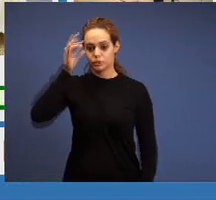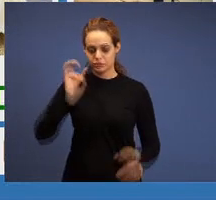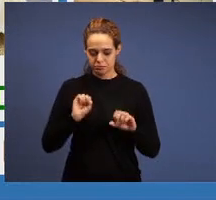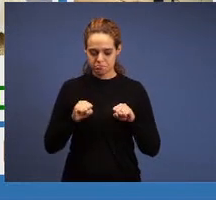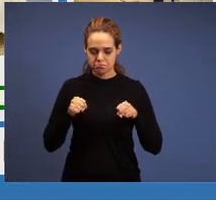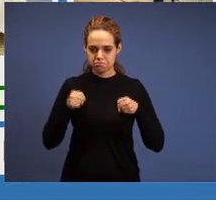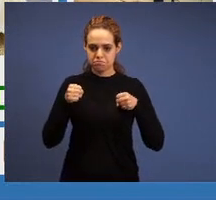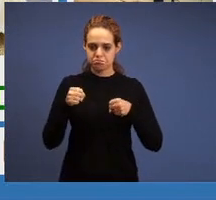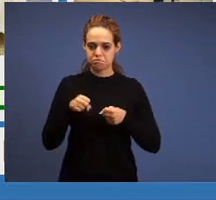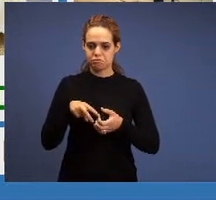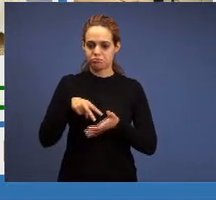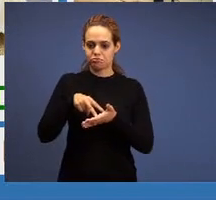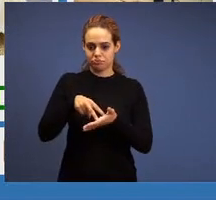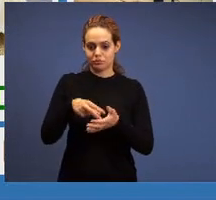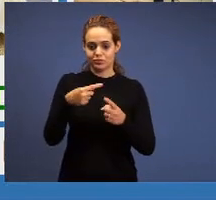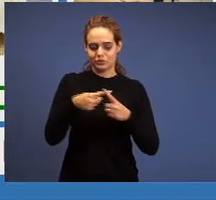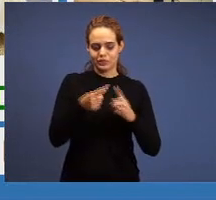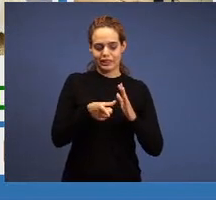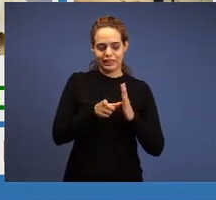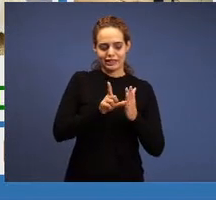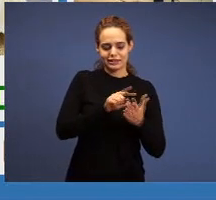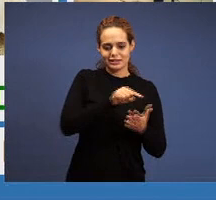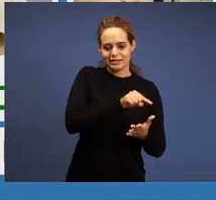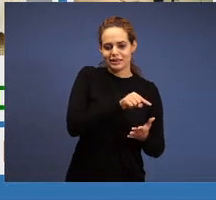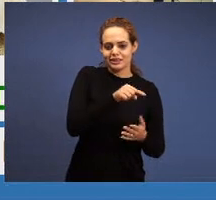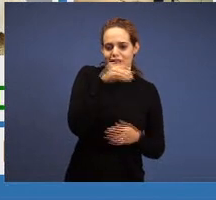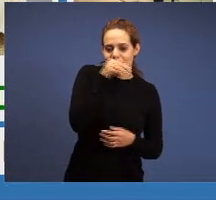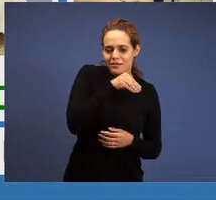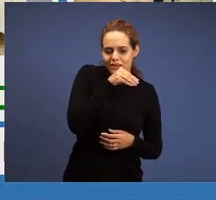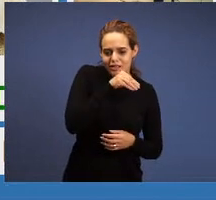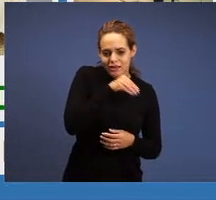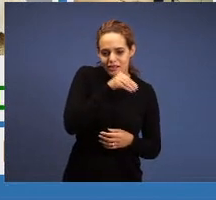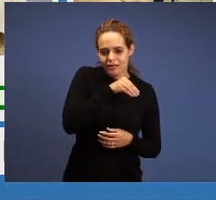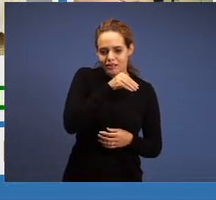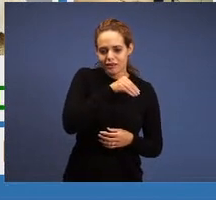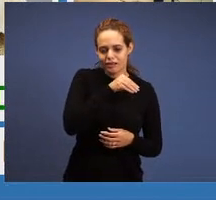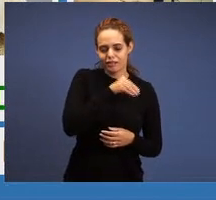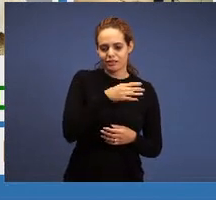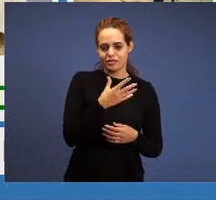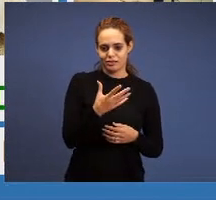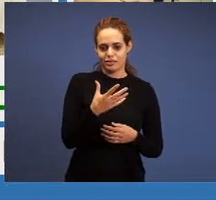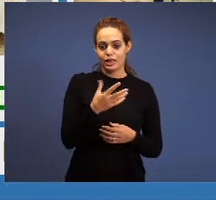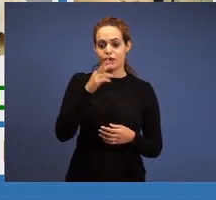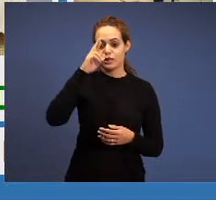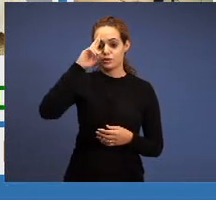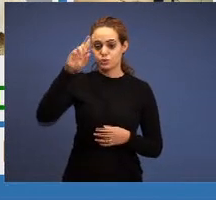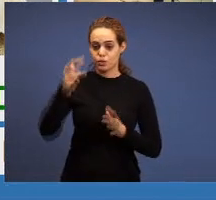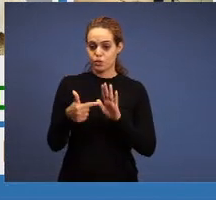weak church, fragile and the Lord is showing; I walk in the midst of the seven golden lampstands,